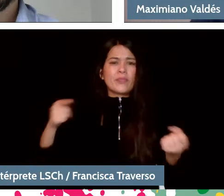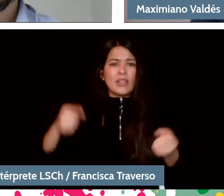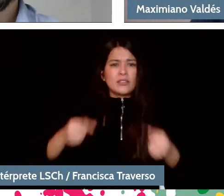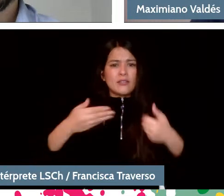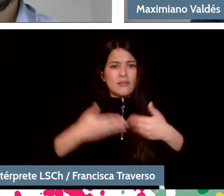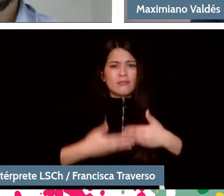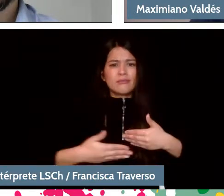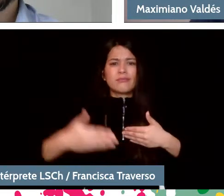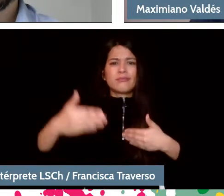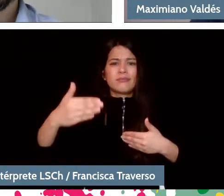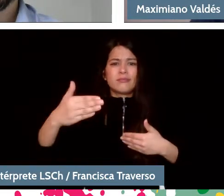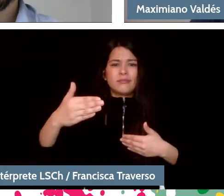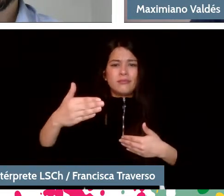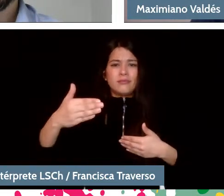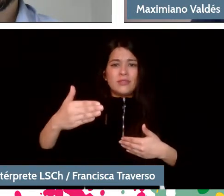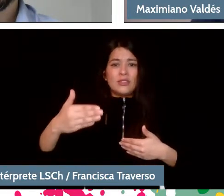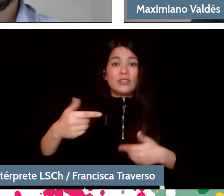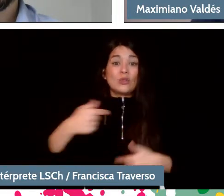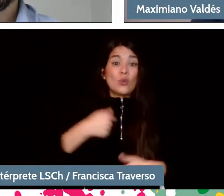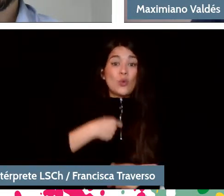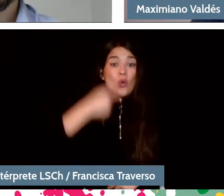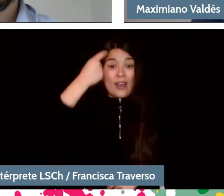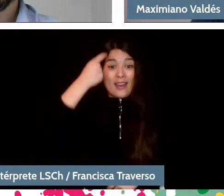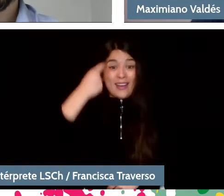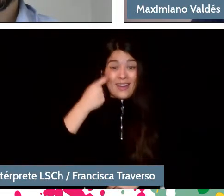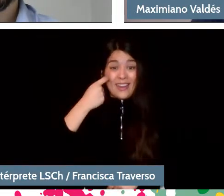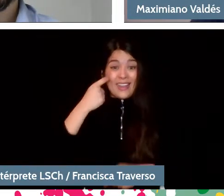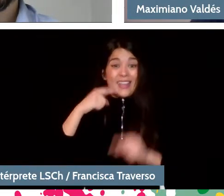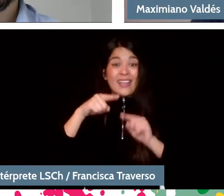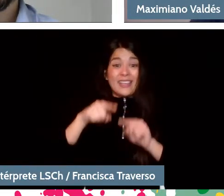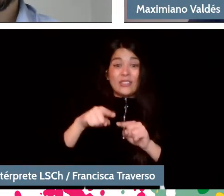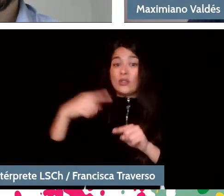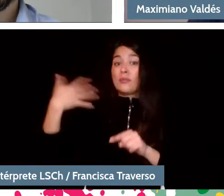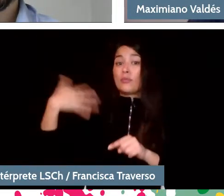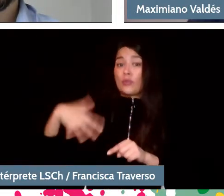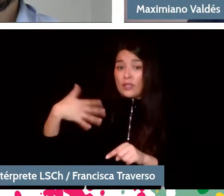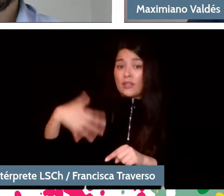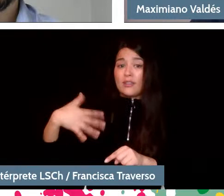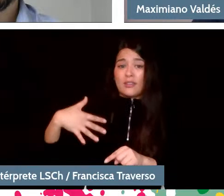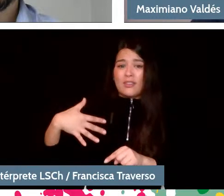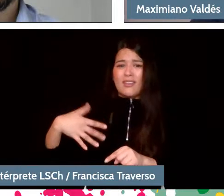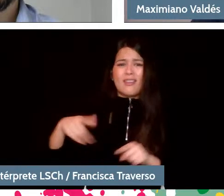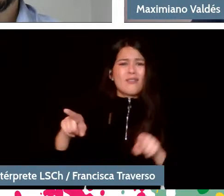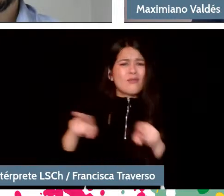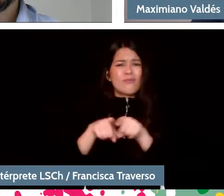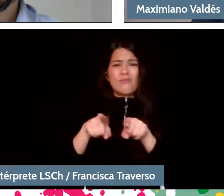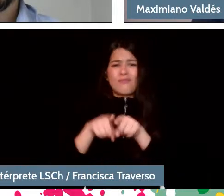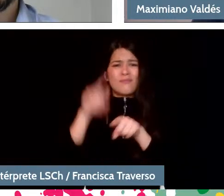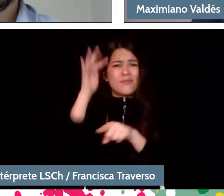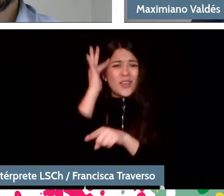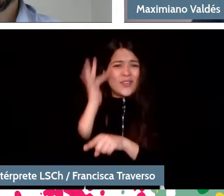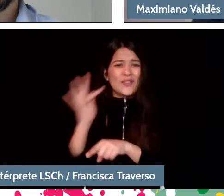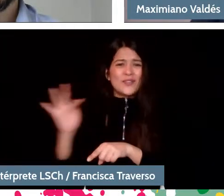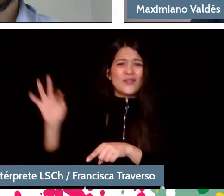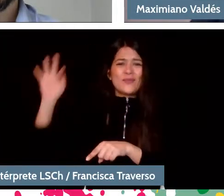So, if you think that's important, it's as important as philosophy, it's as important as lyrics,